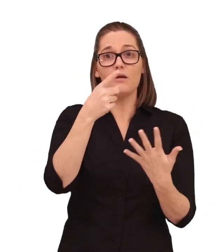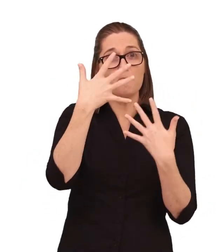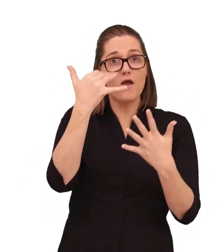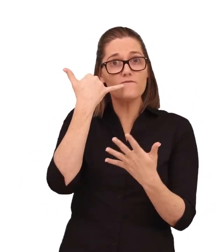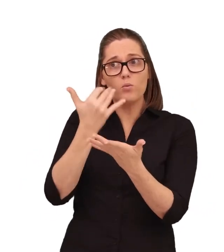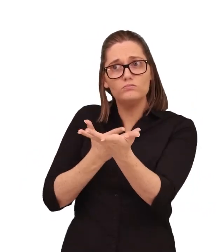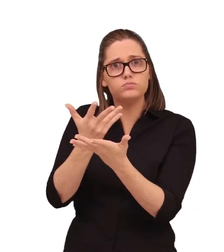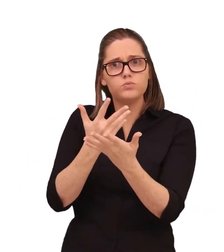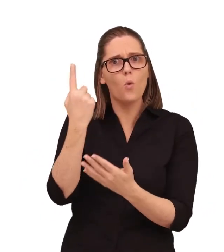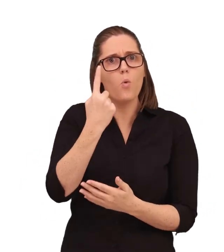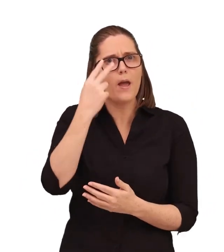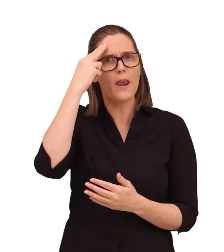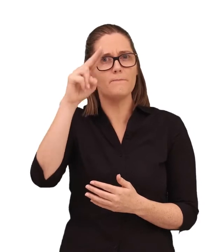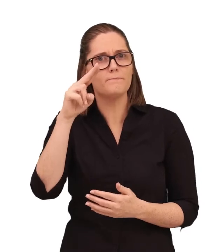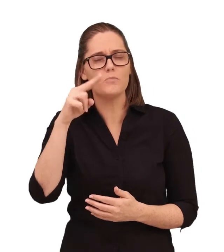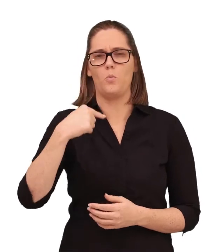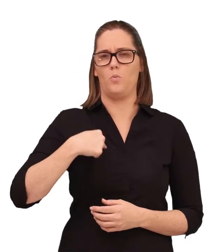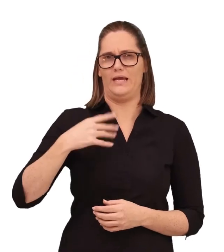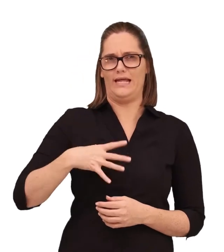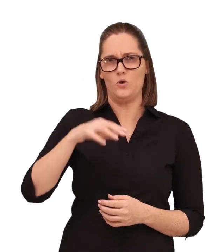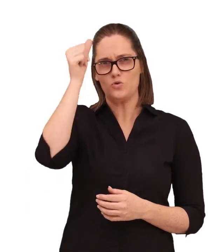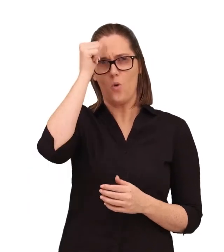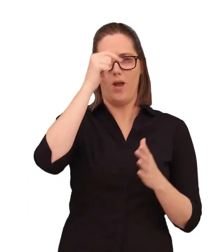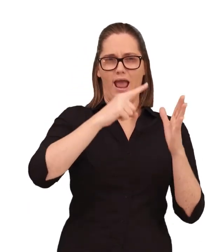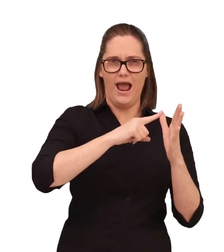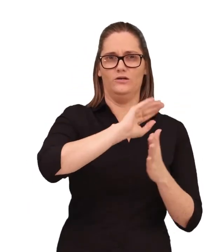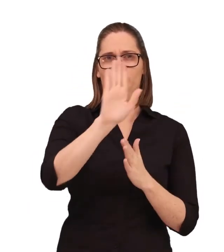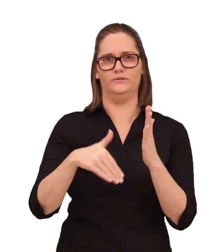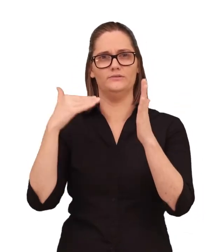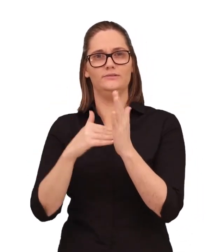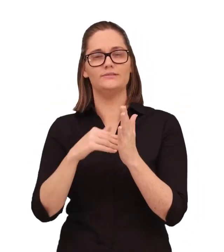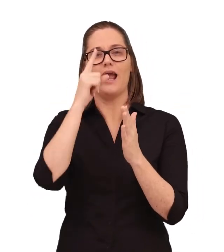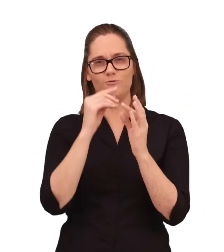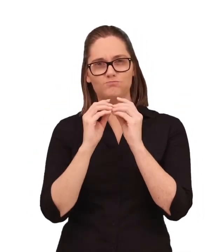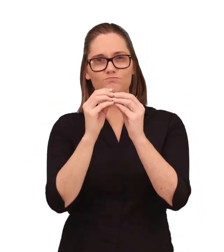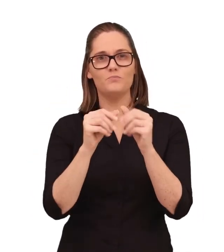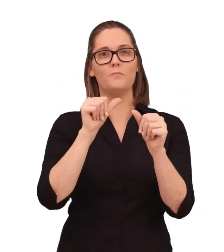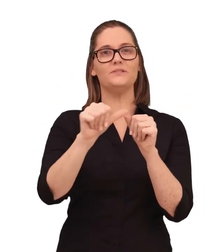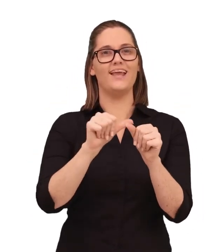details of phone calls you've had or who you first spoke to about the issue we'll do everything we